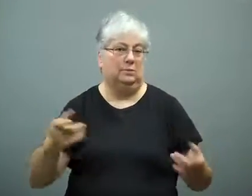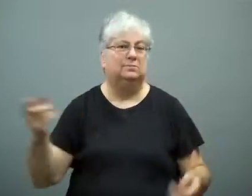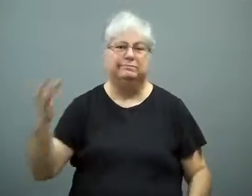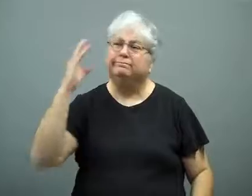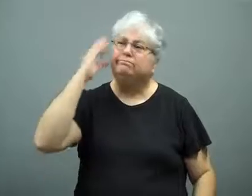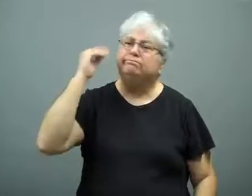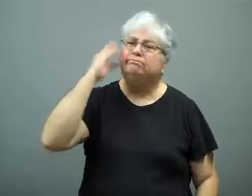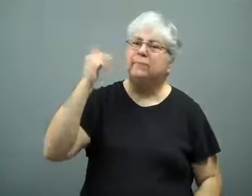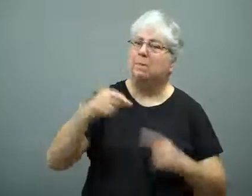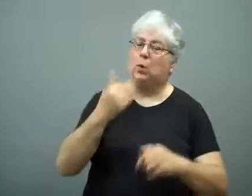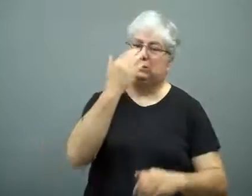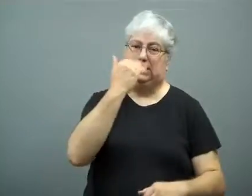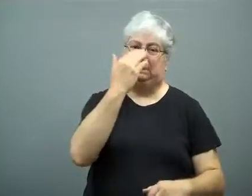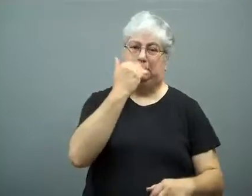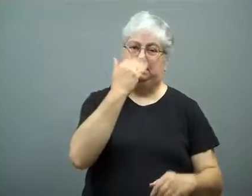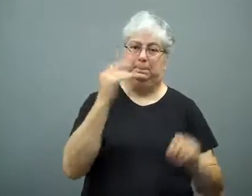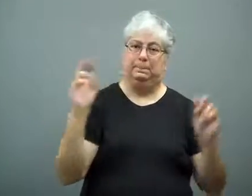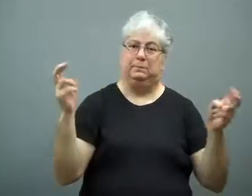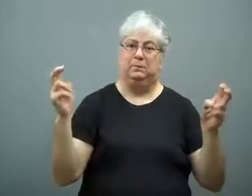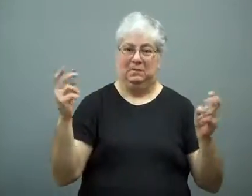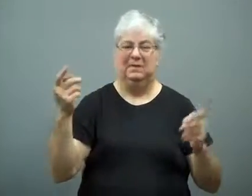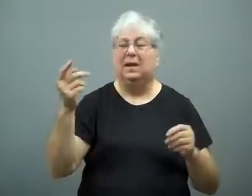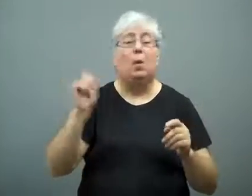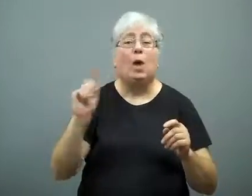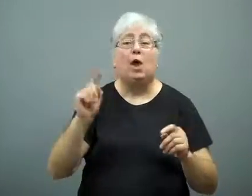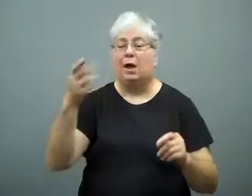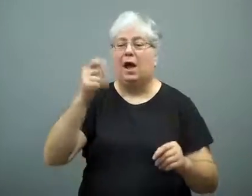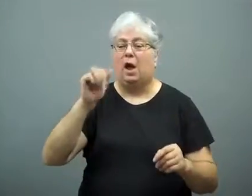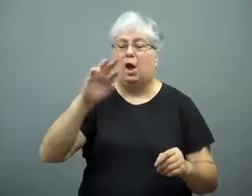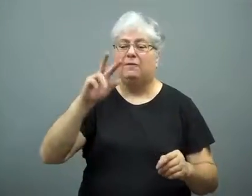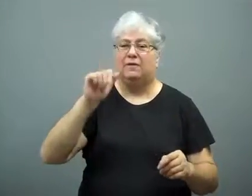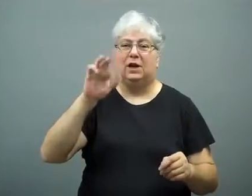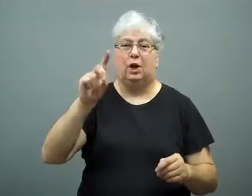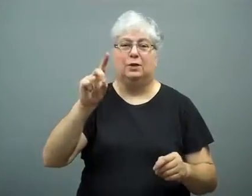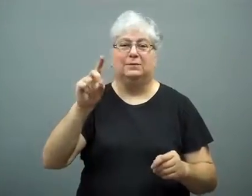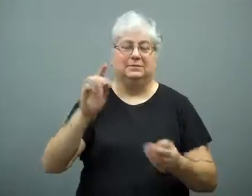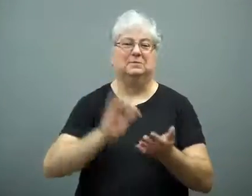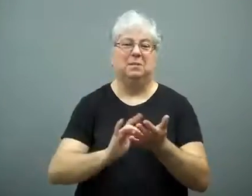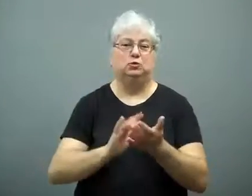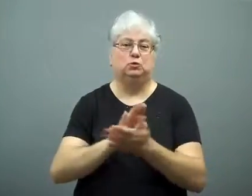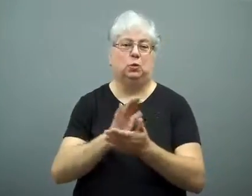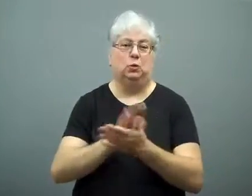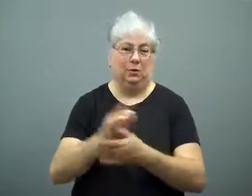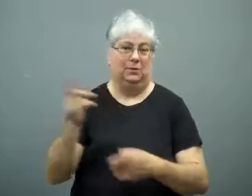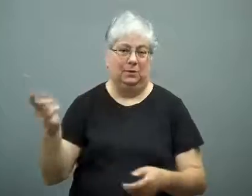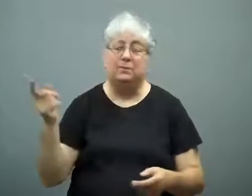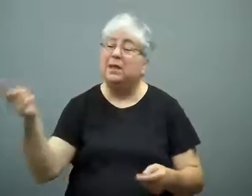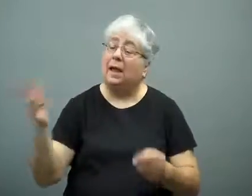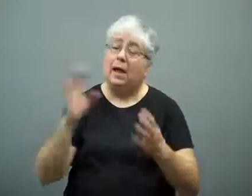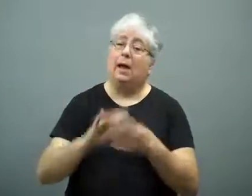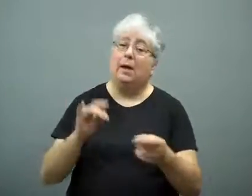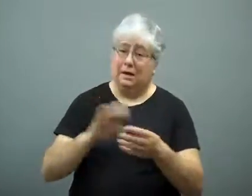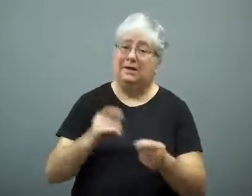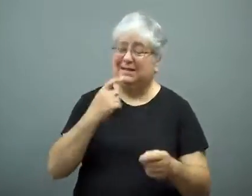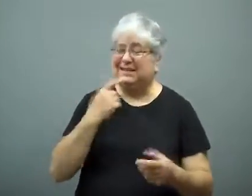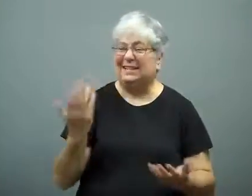He's a sleep expert from Harvard Medical School.